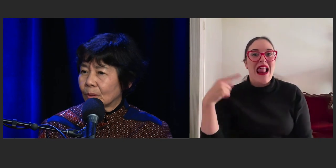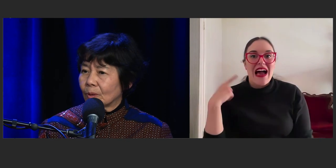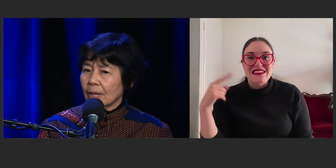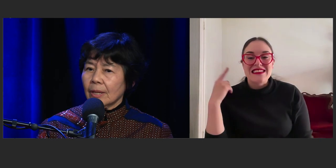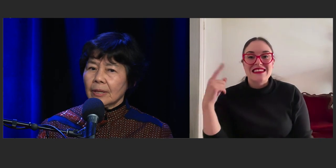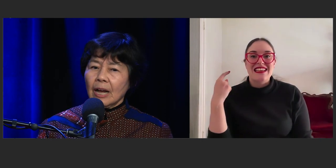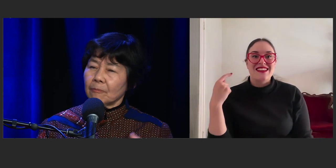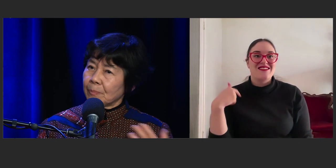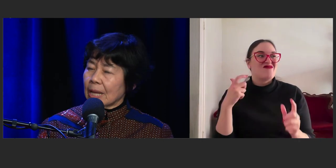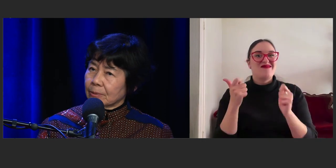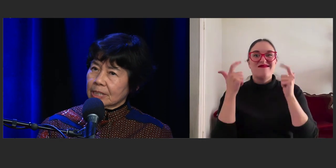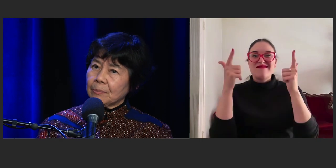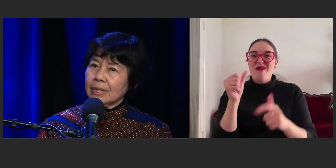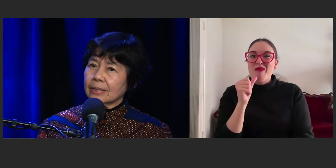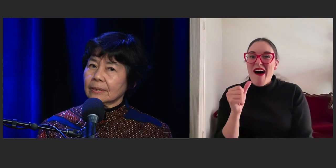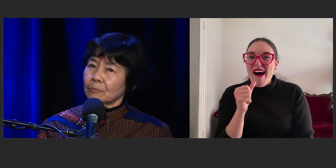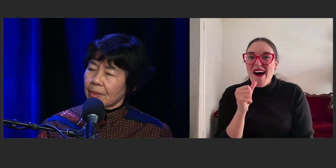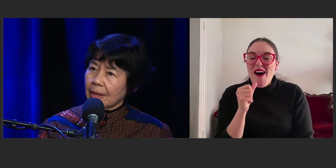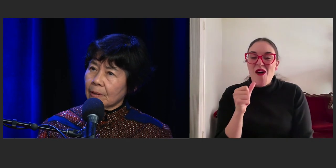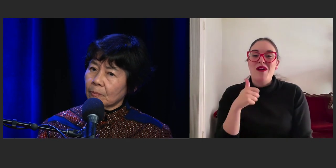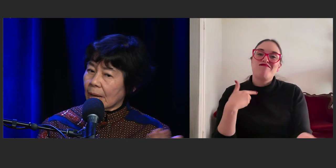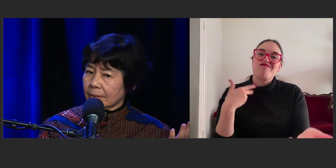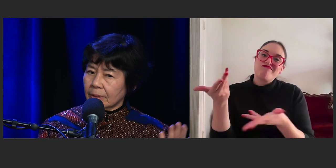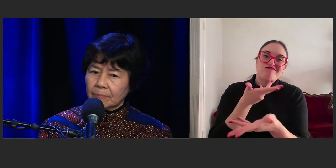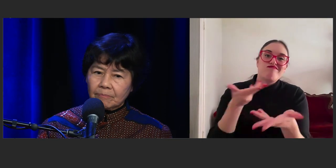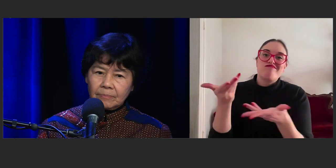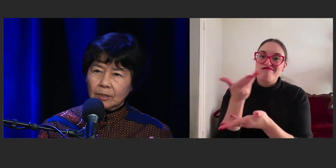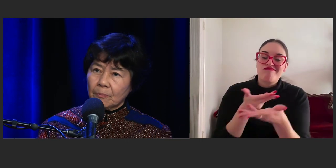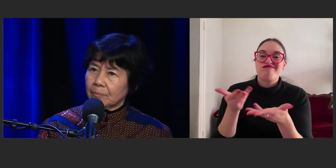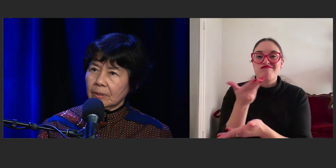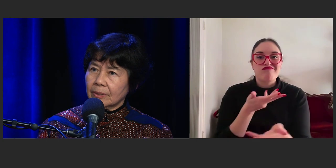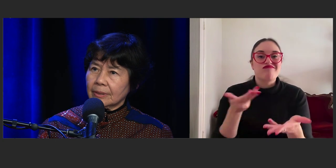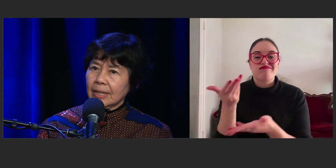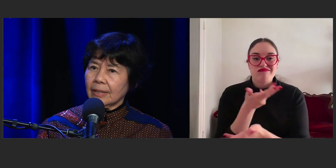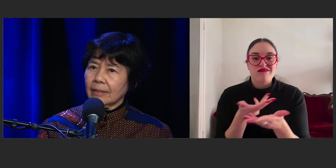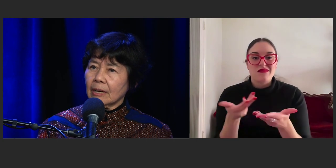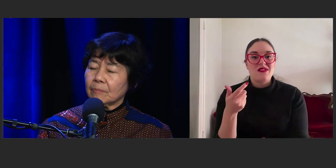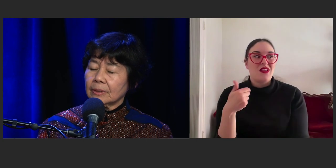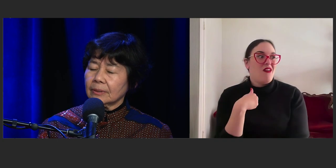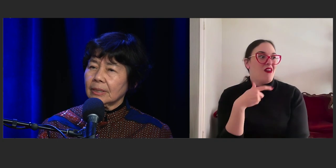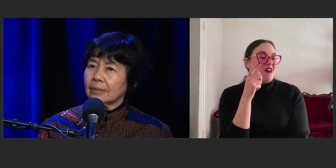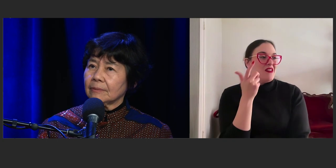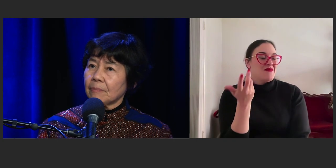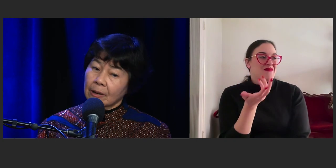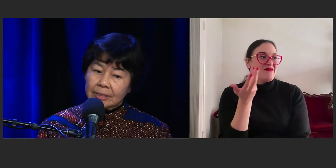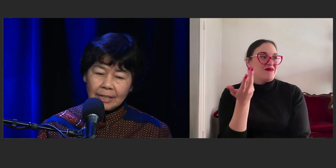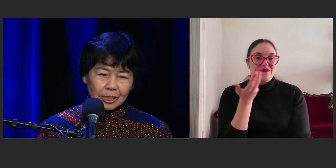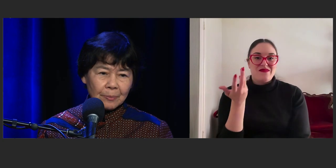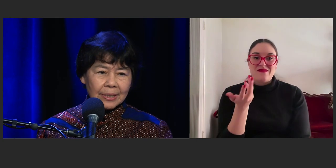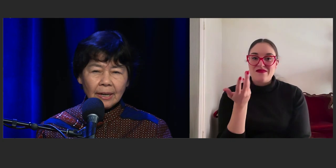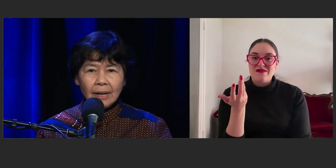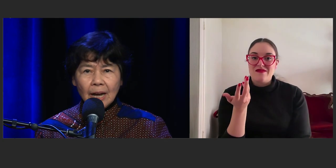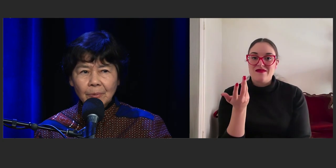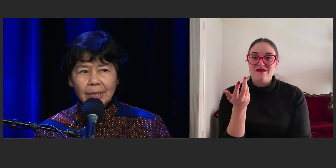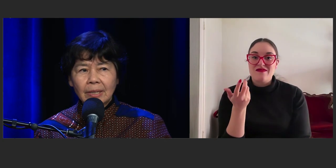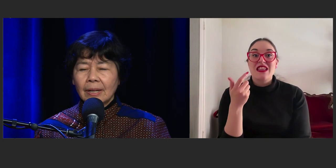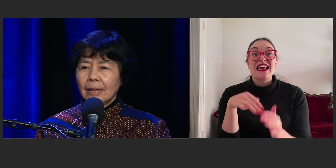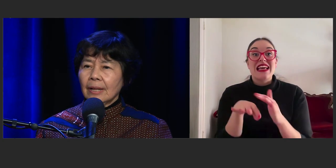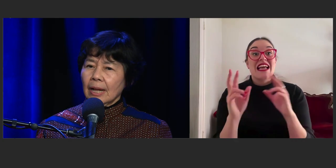or being able to speak at with them at their, in Paris, I could speak at a library